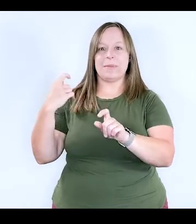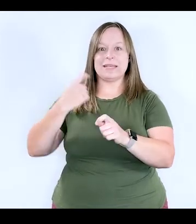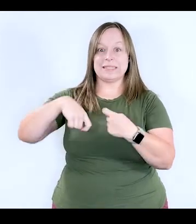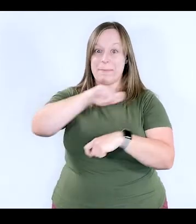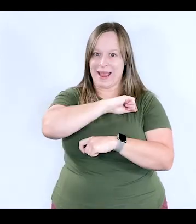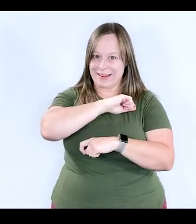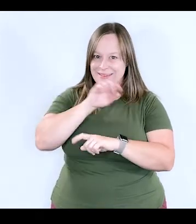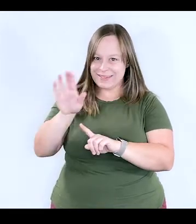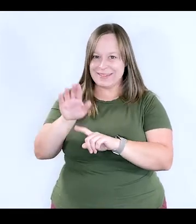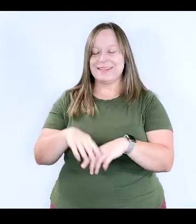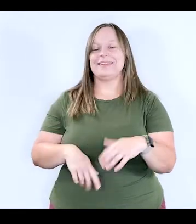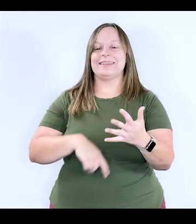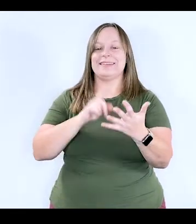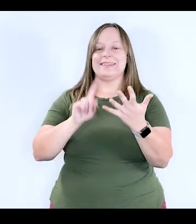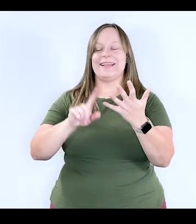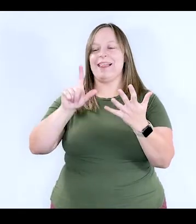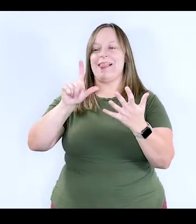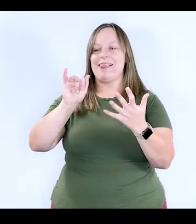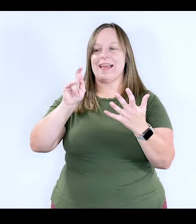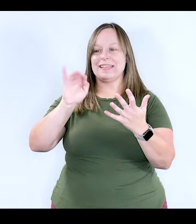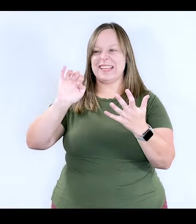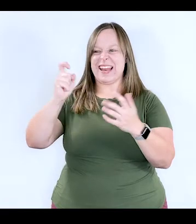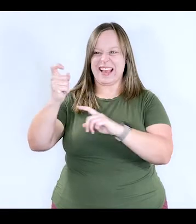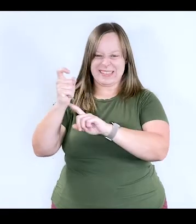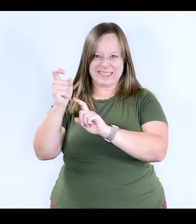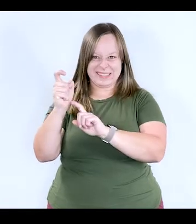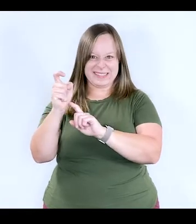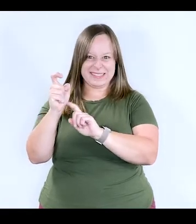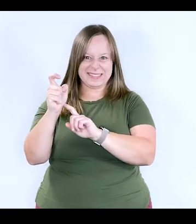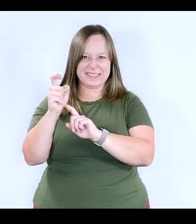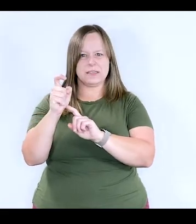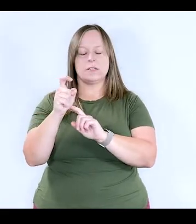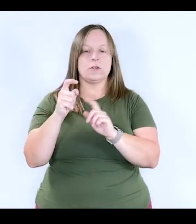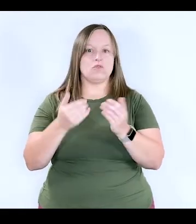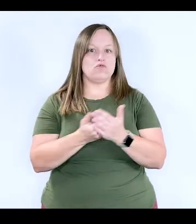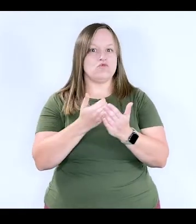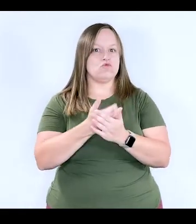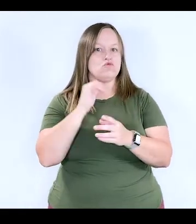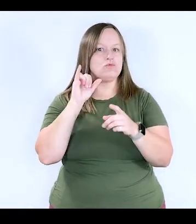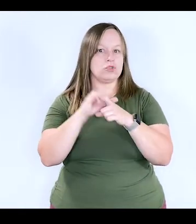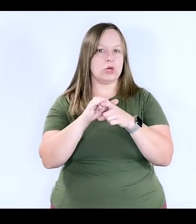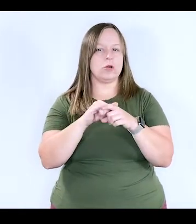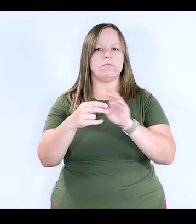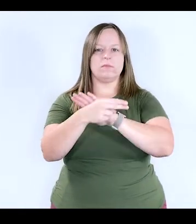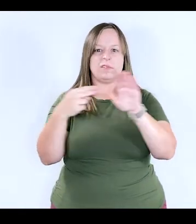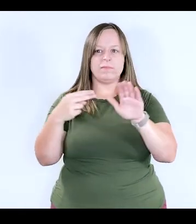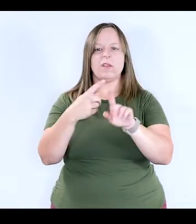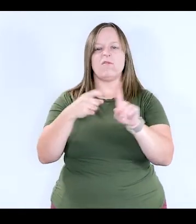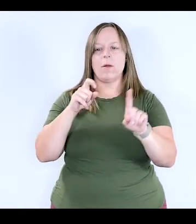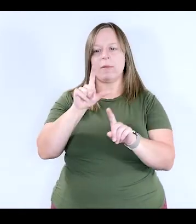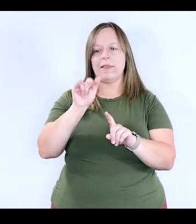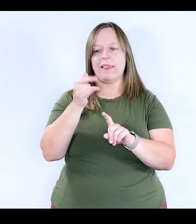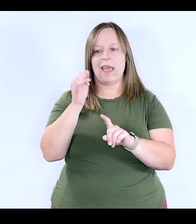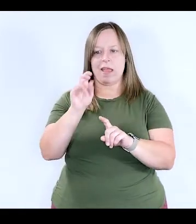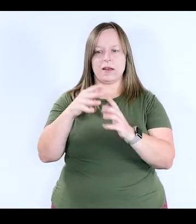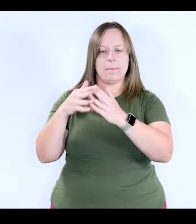And the term Latinx is pretty much a new term that you'll hear a lot, and it's also a term used to define a person from Latin America,